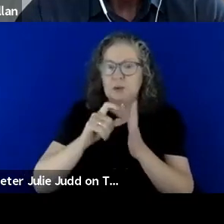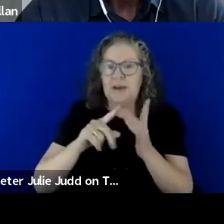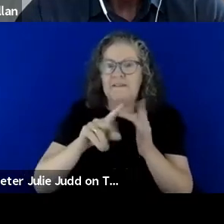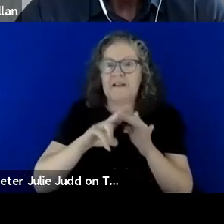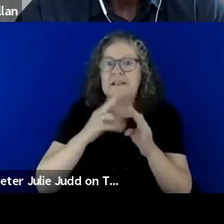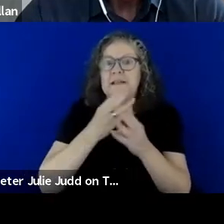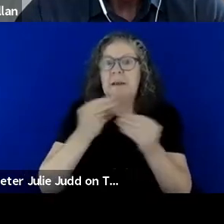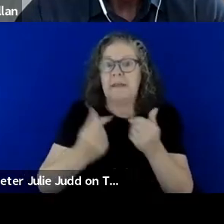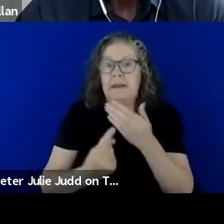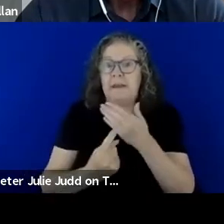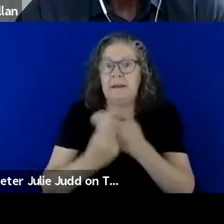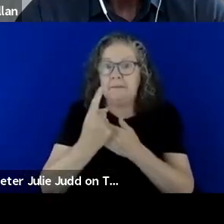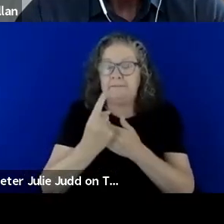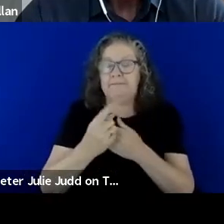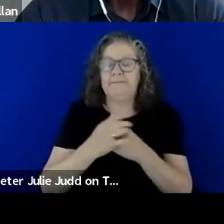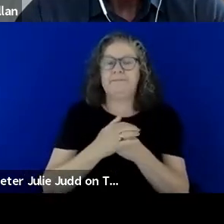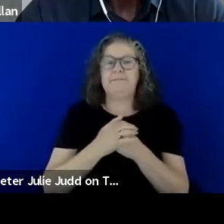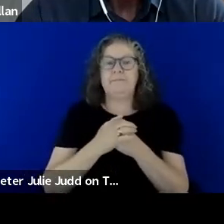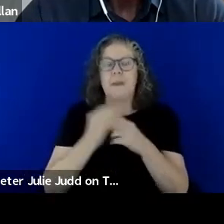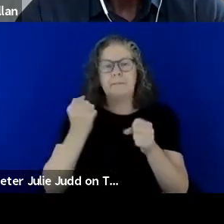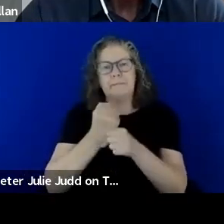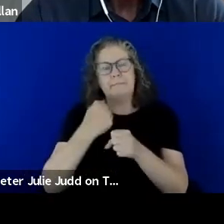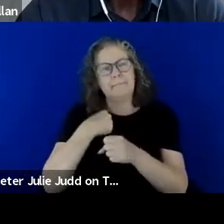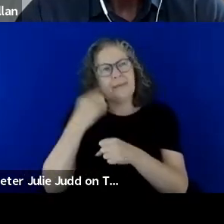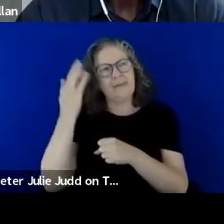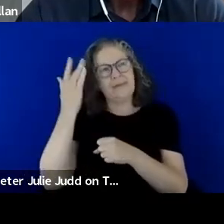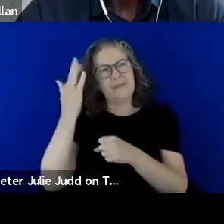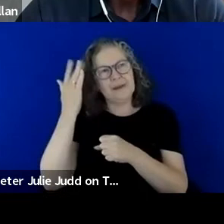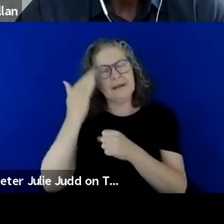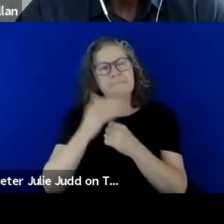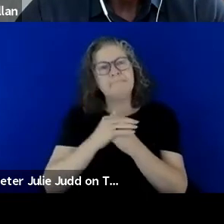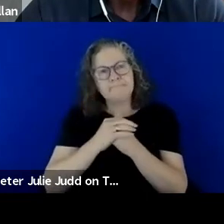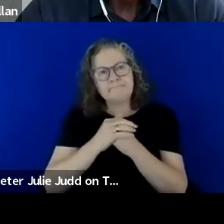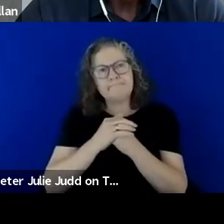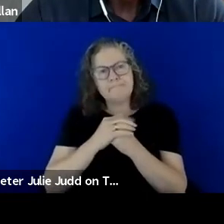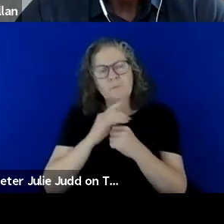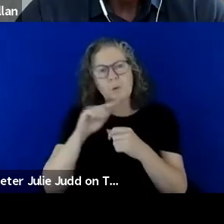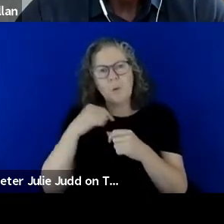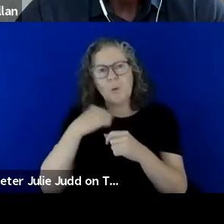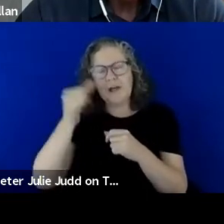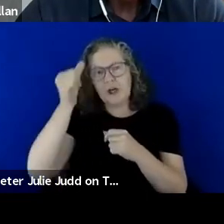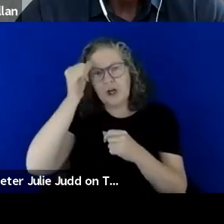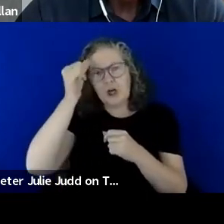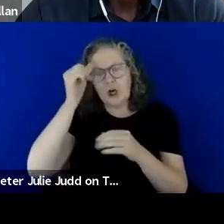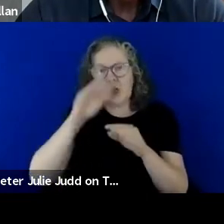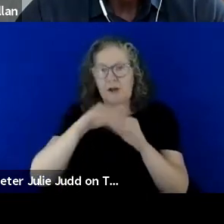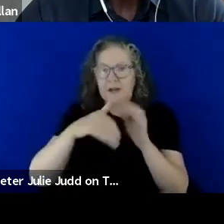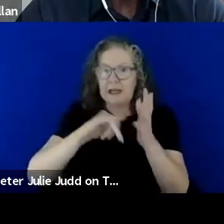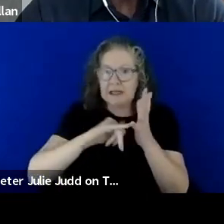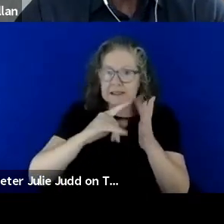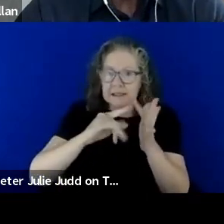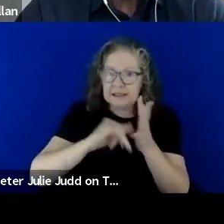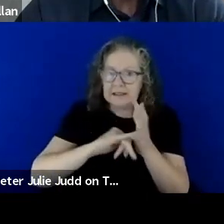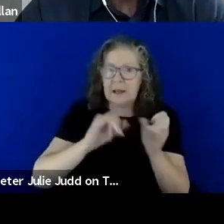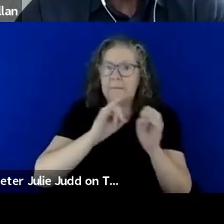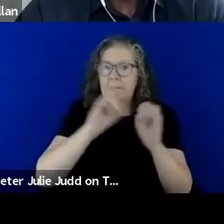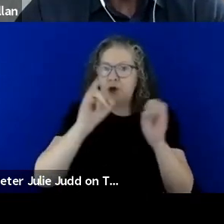and it just got me thinking about okay we know about SES and emergency services but we